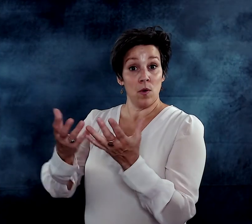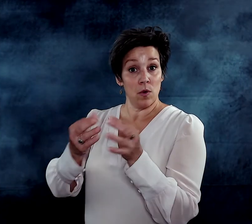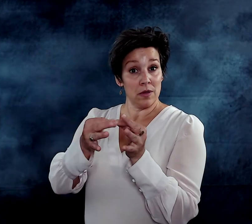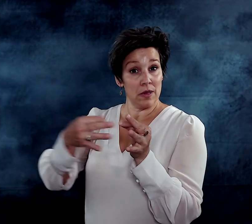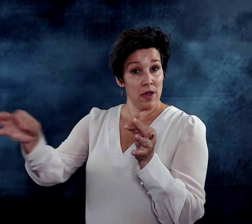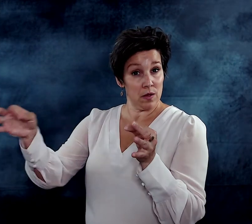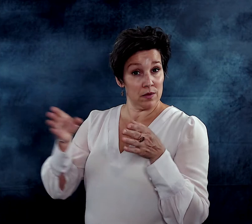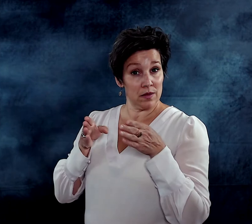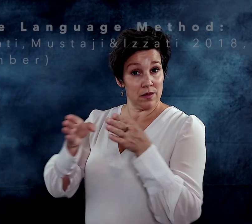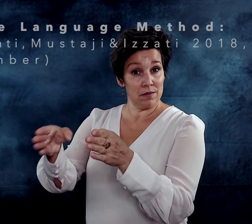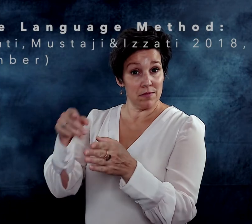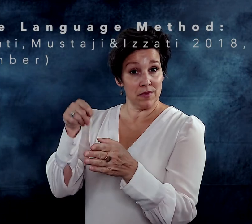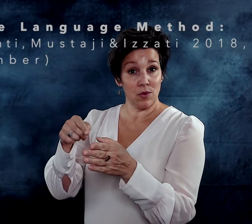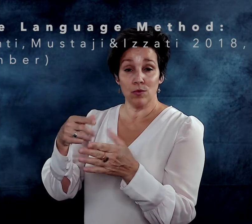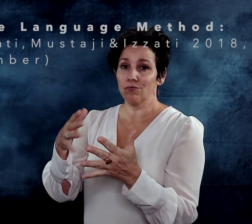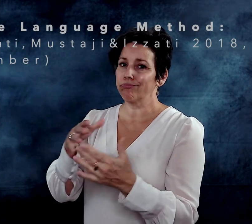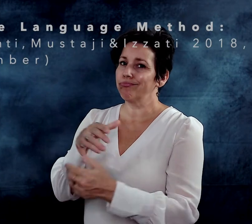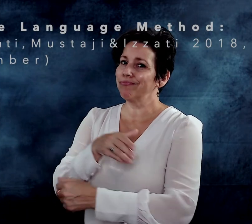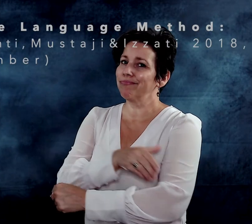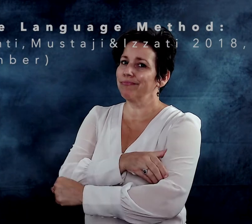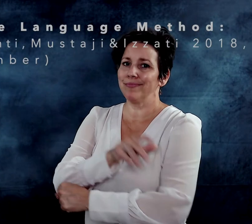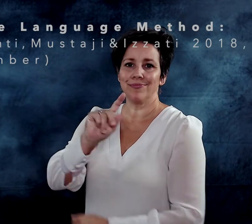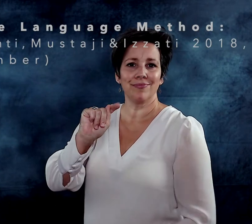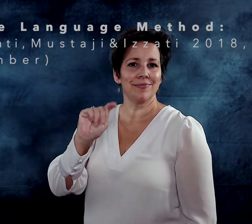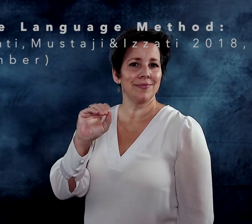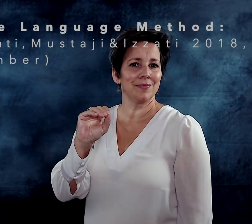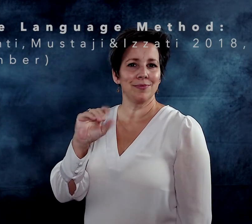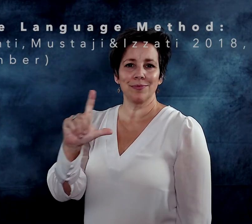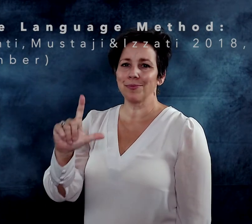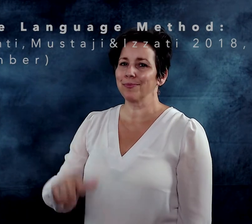Whole Language method is a powerful tool.